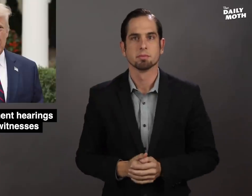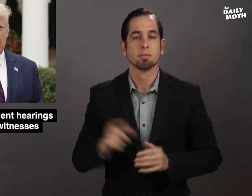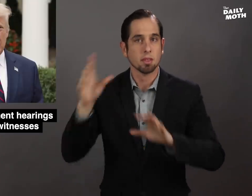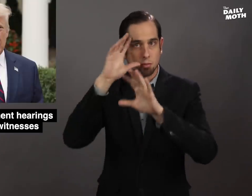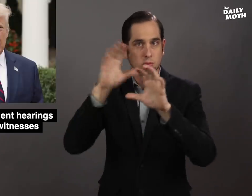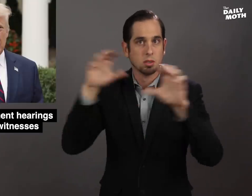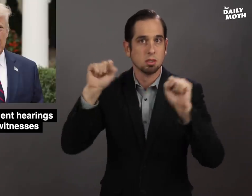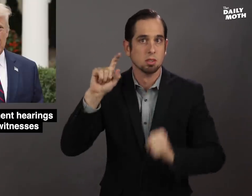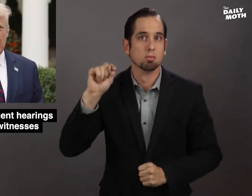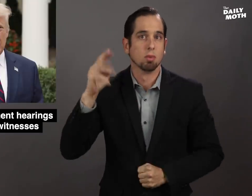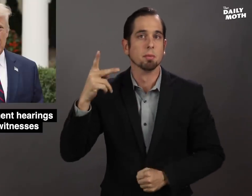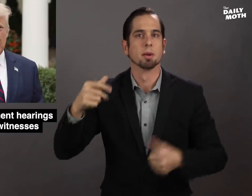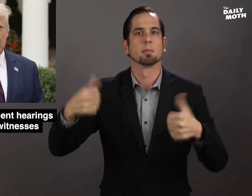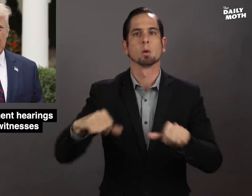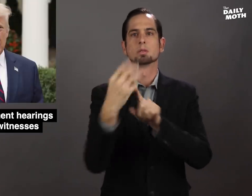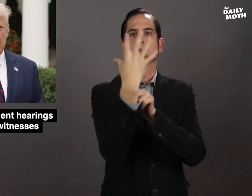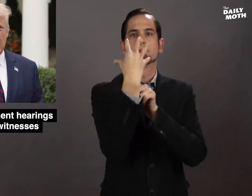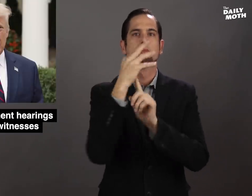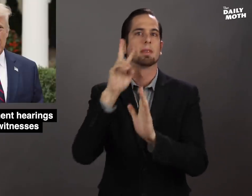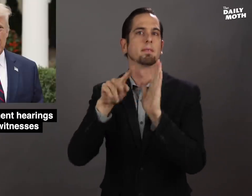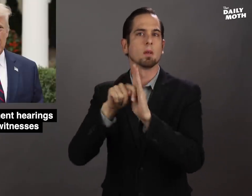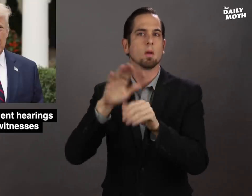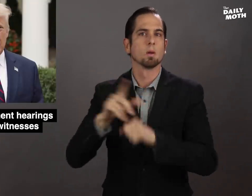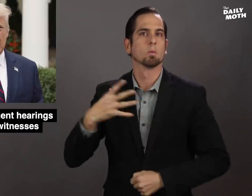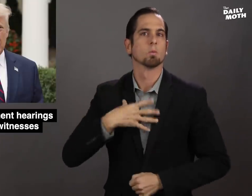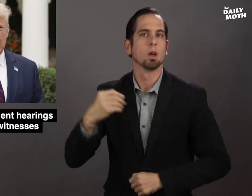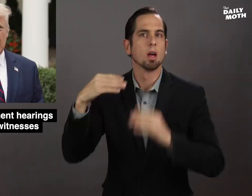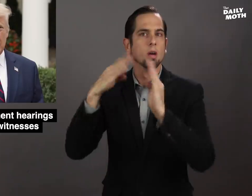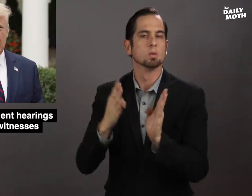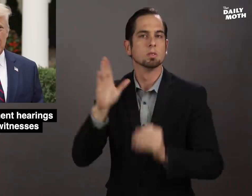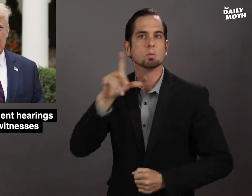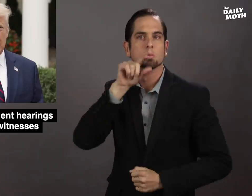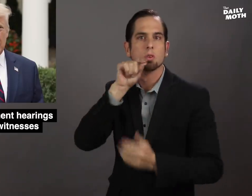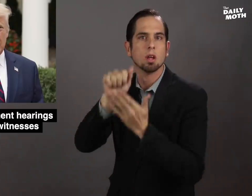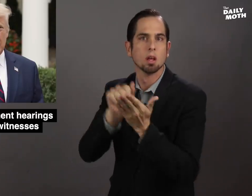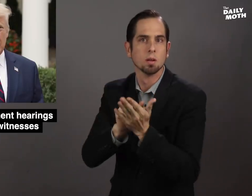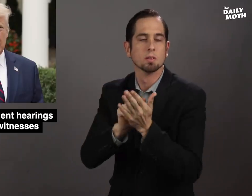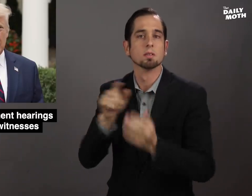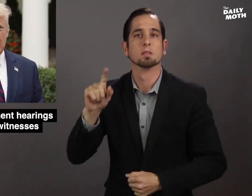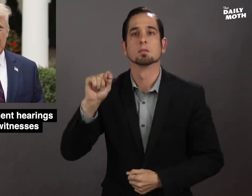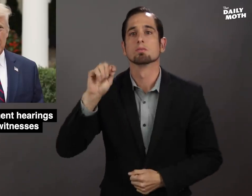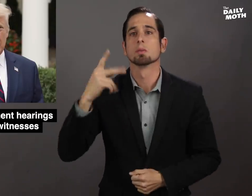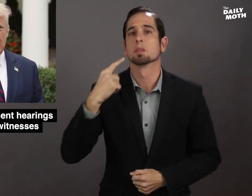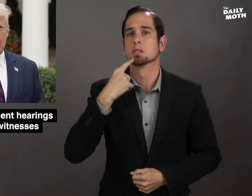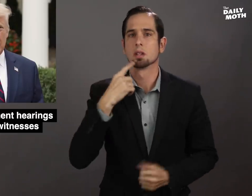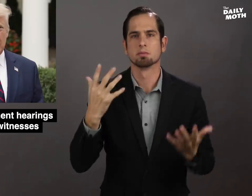President Trump posted a video on The White House's Twitter account in which he said,